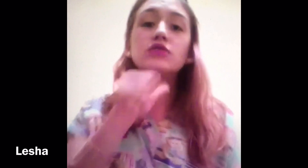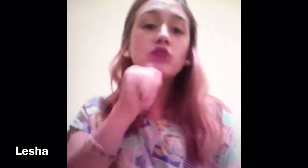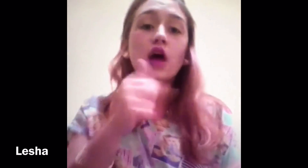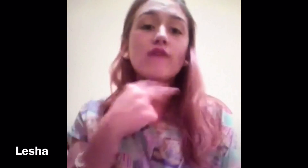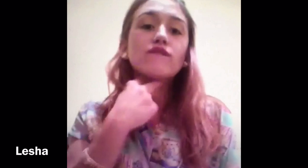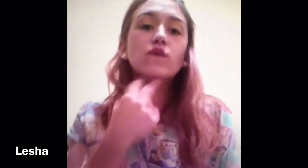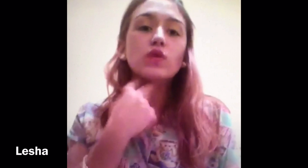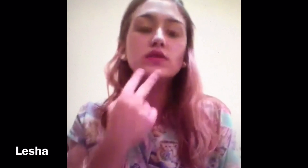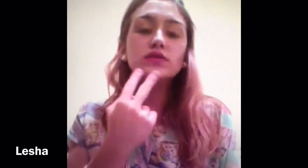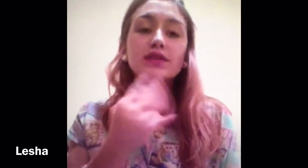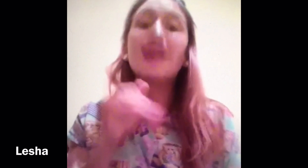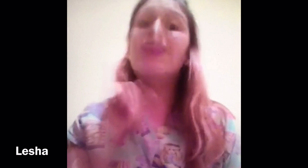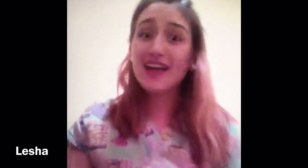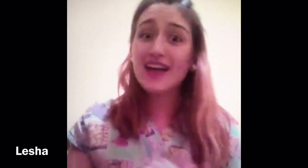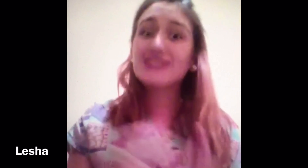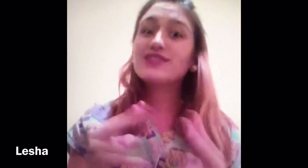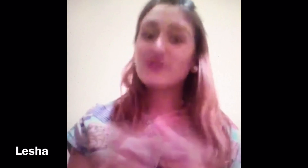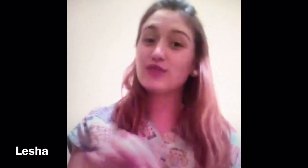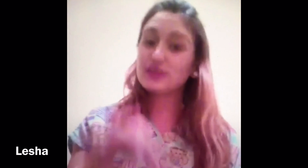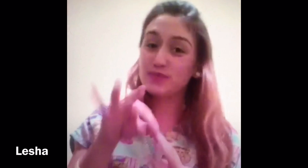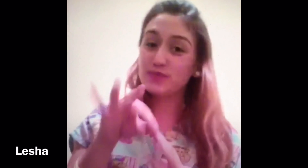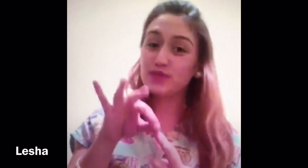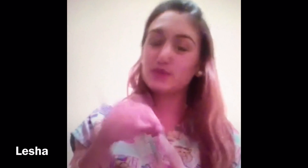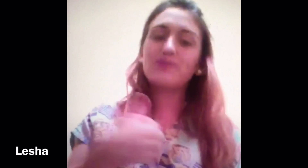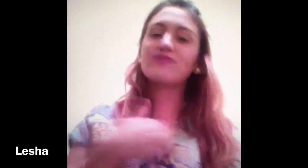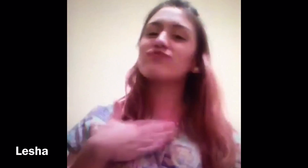And not your voice... That's unique!